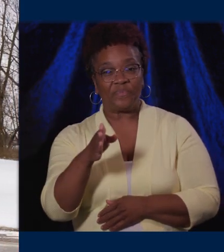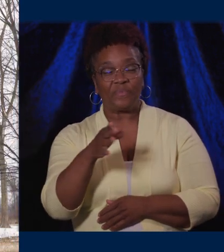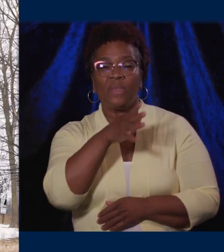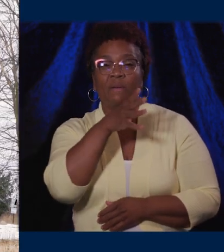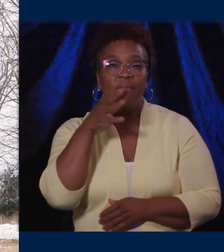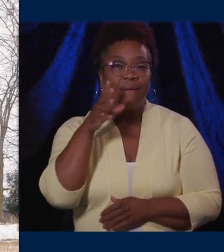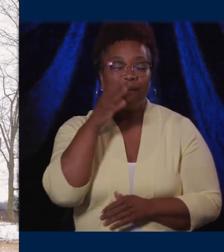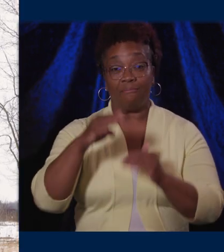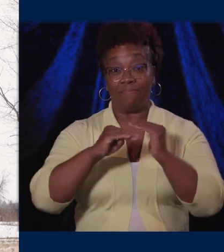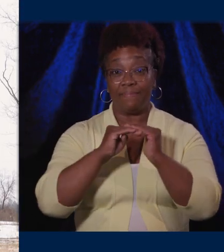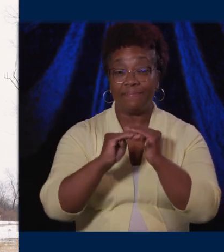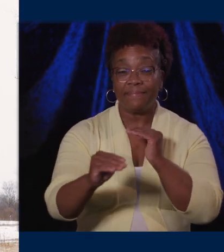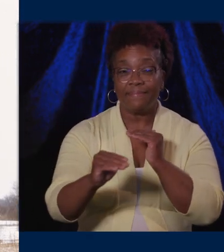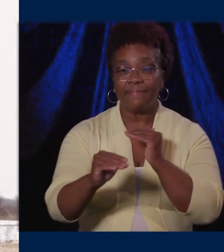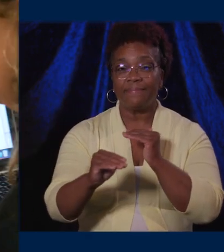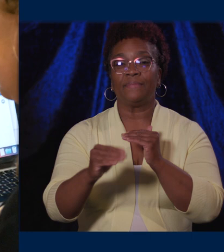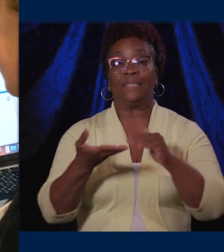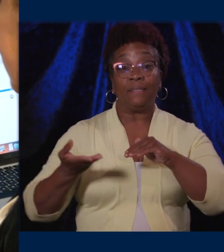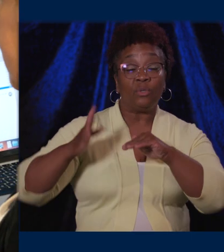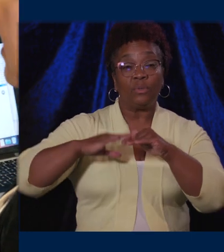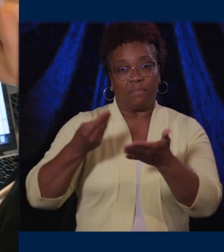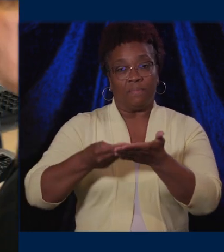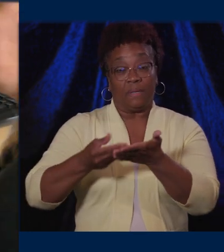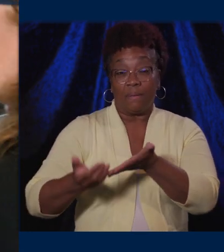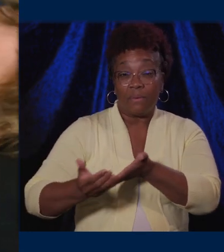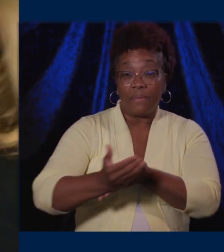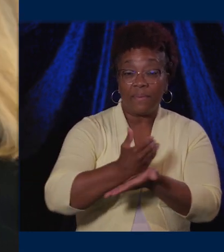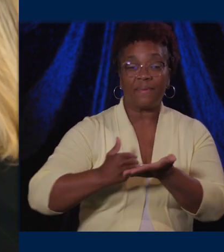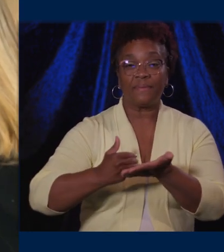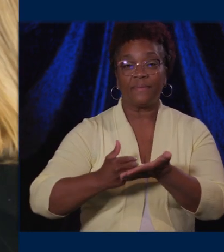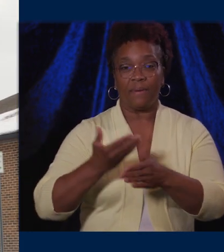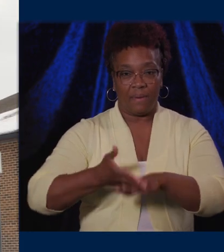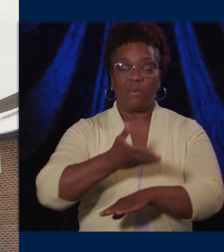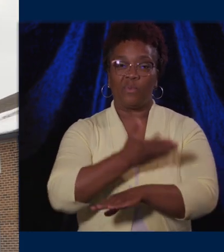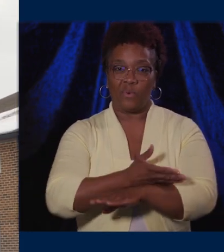agricultural stability, increased municipal revenue, and improved civil services.